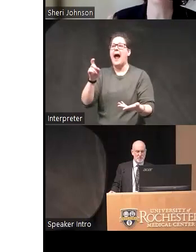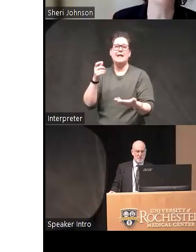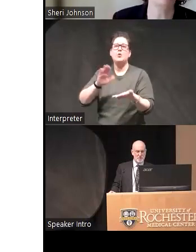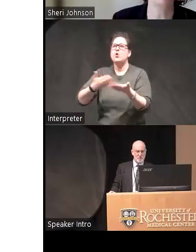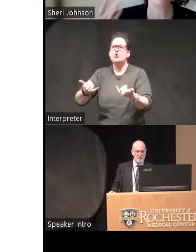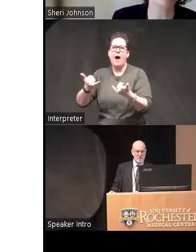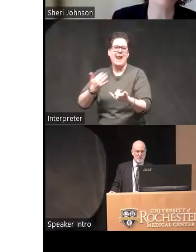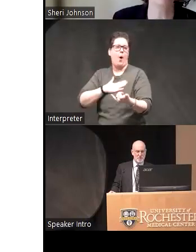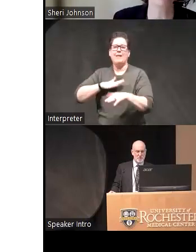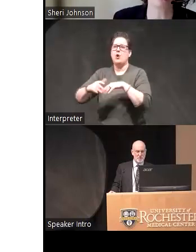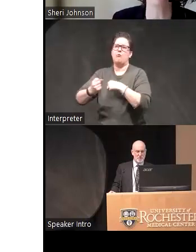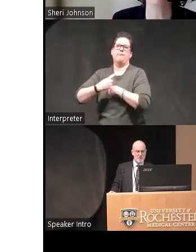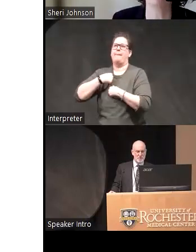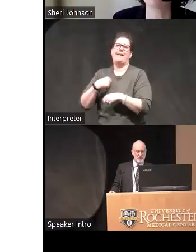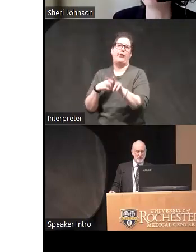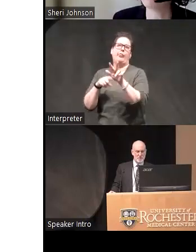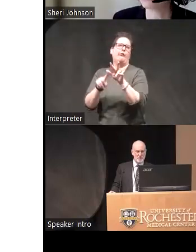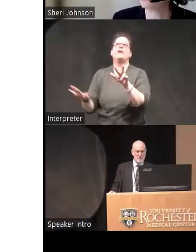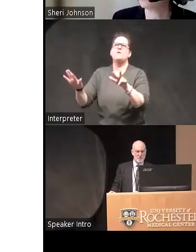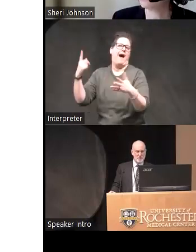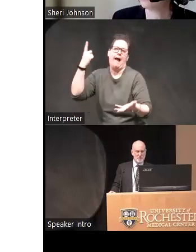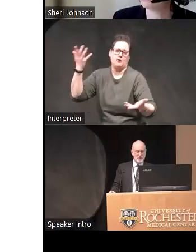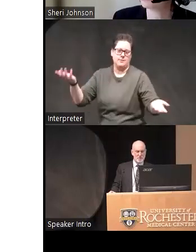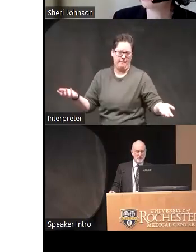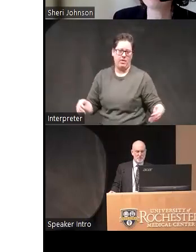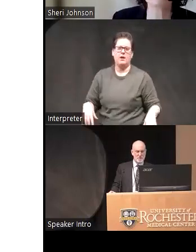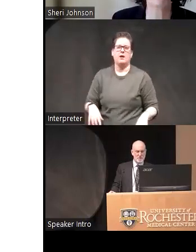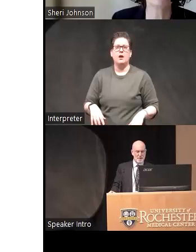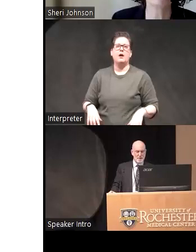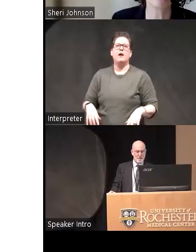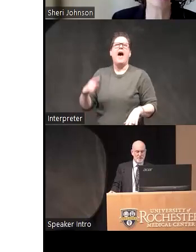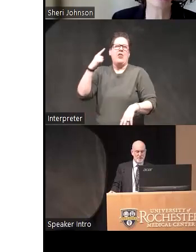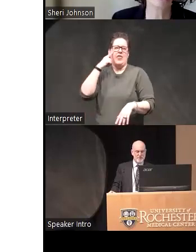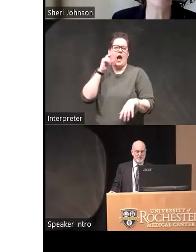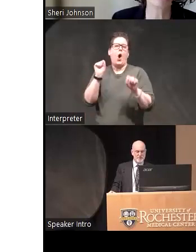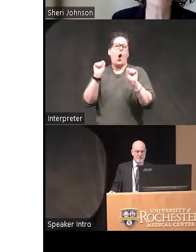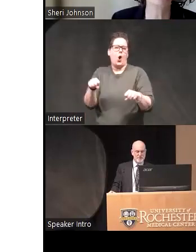my kids don't don't trouble me then um so I think there's ways to make that part a little